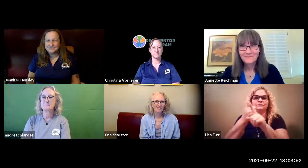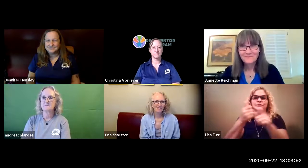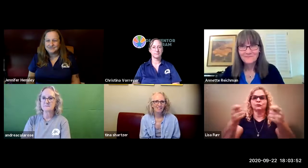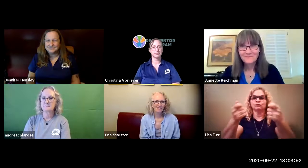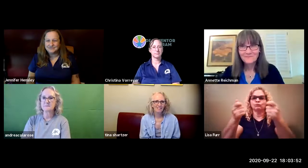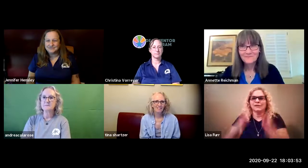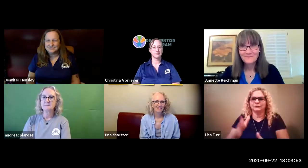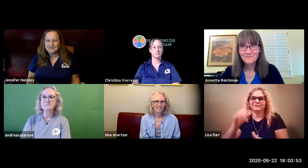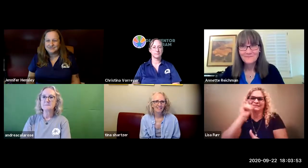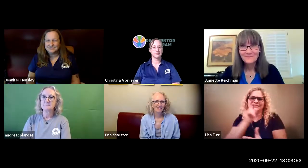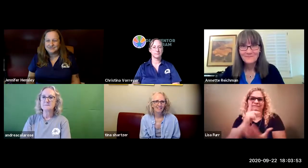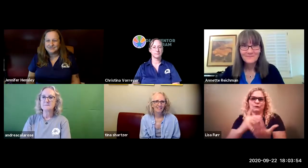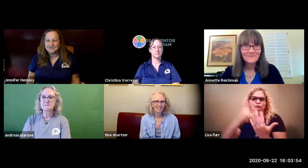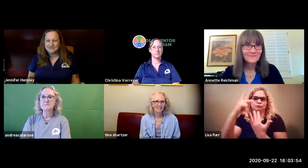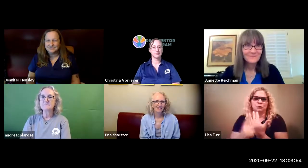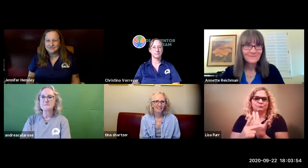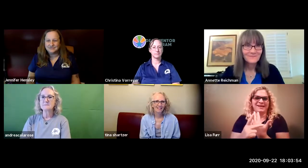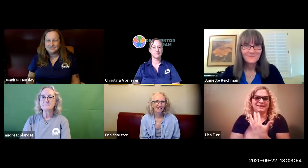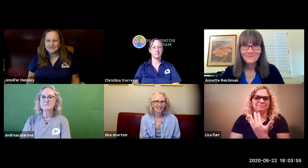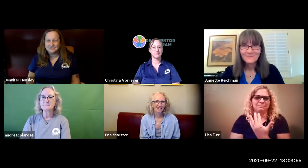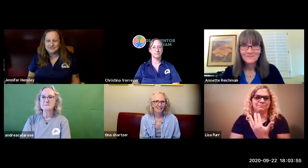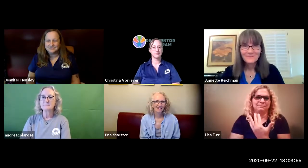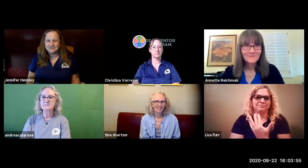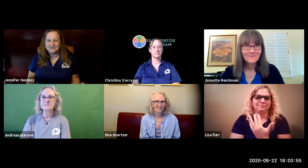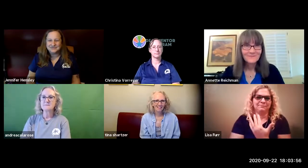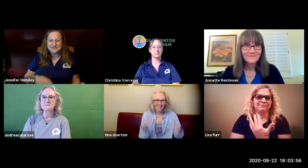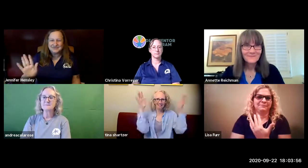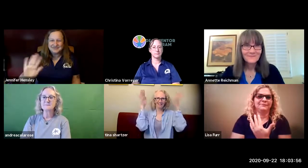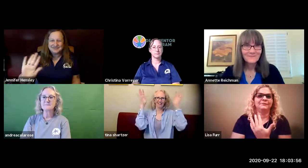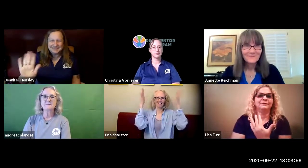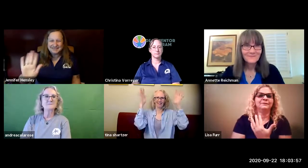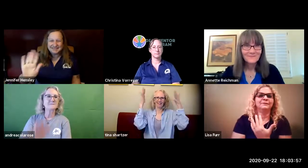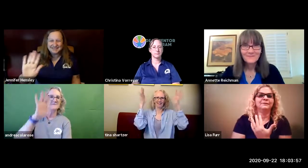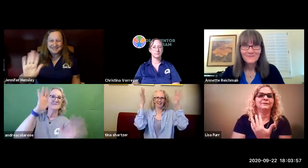this is her sign name she is the